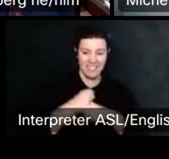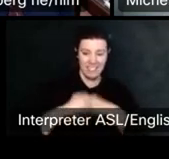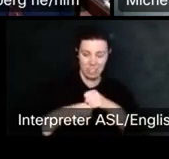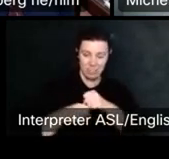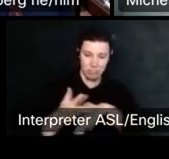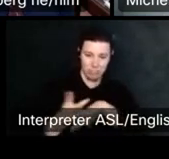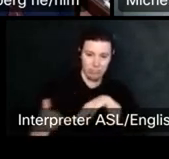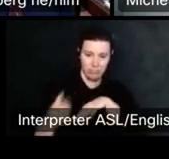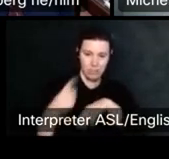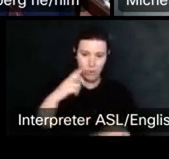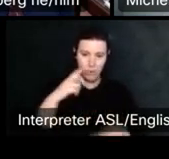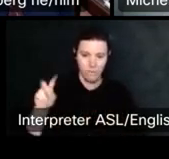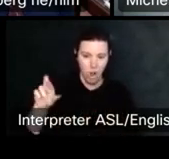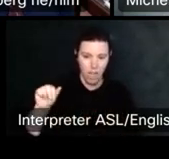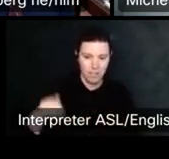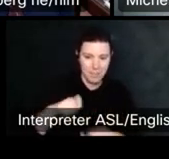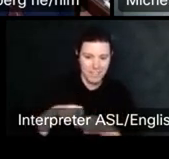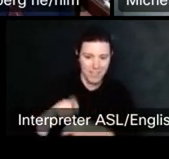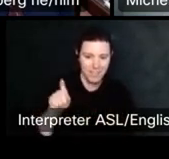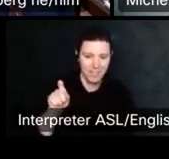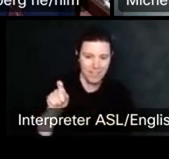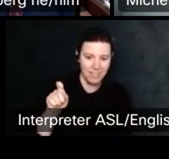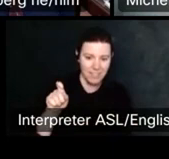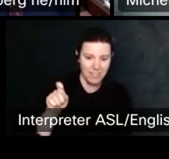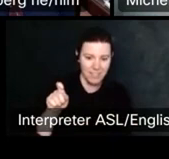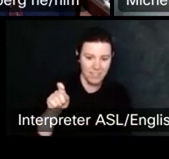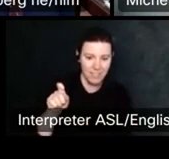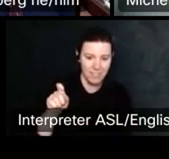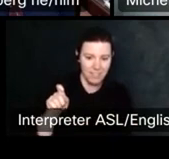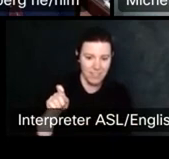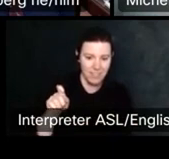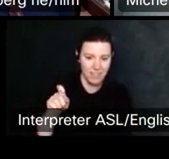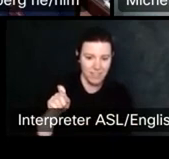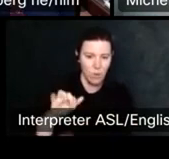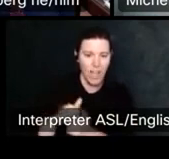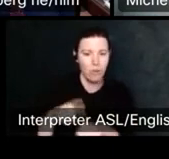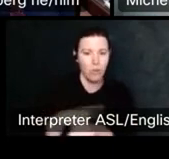Um, I would assume that the question kind of is about, um, how long does Barra last.